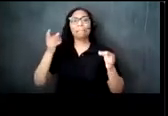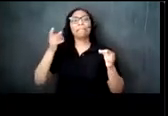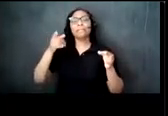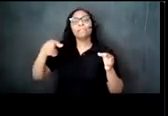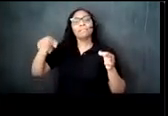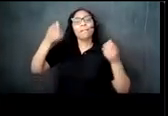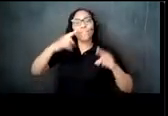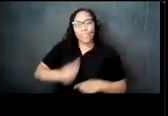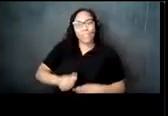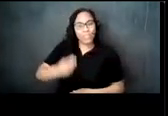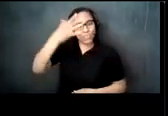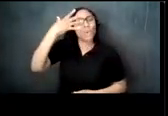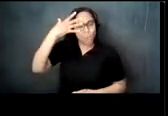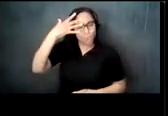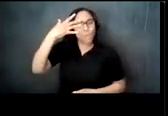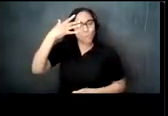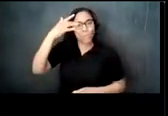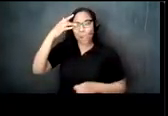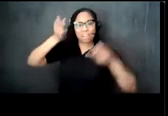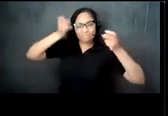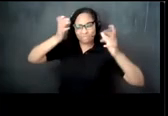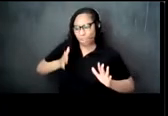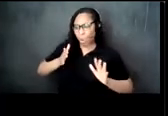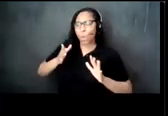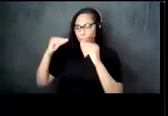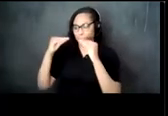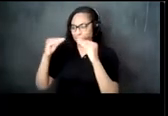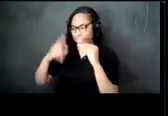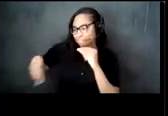occasions